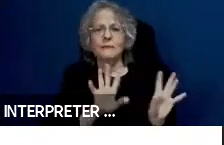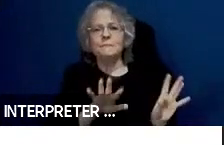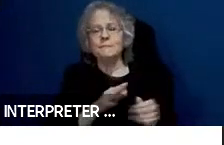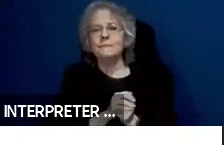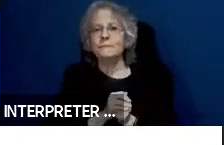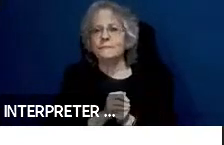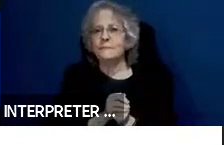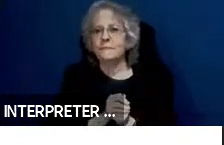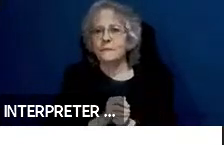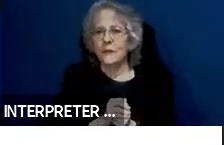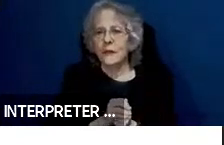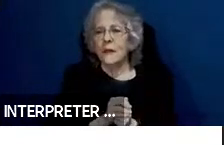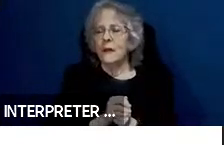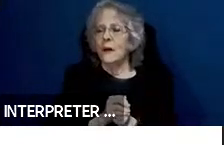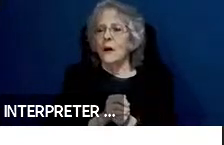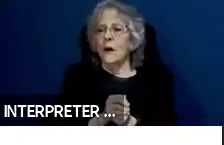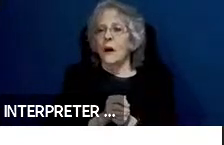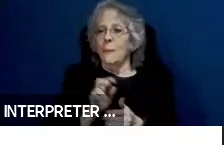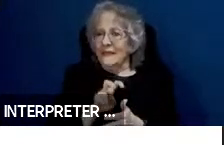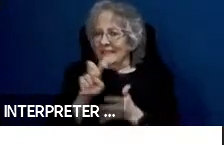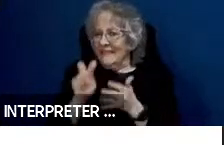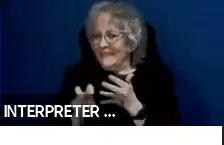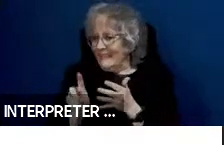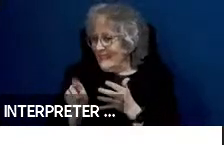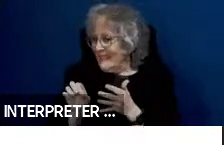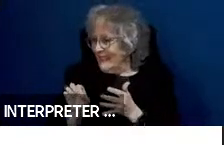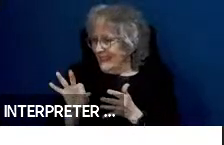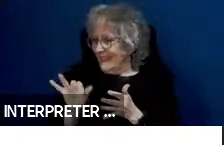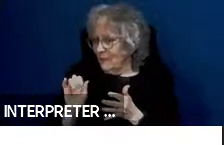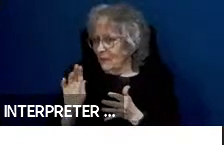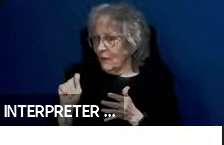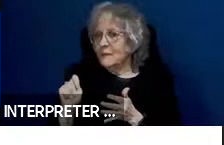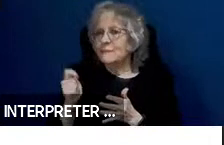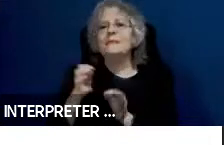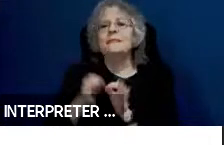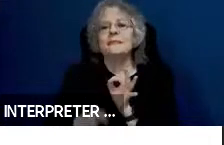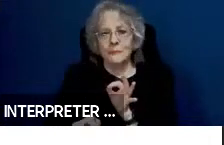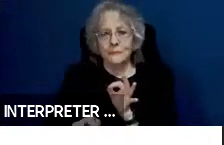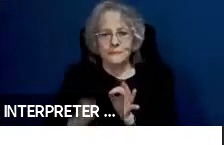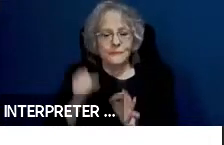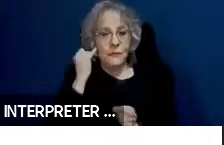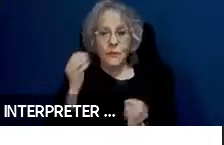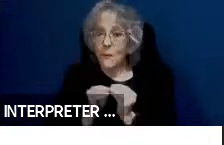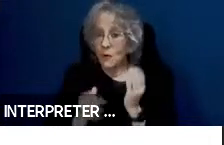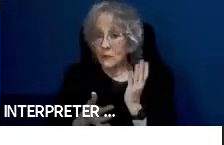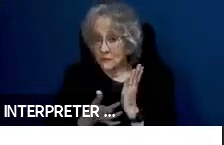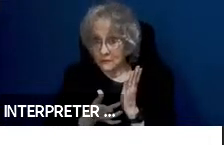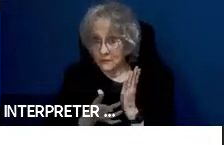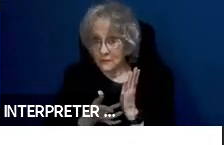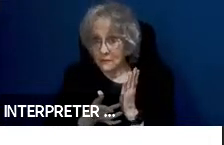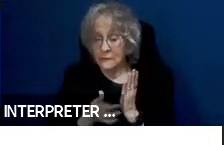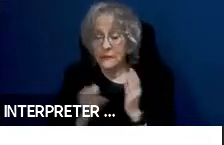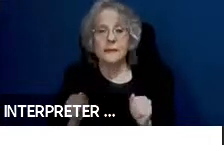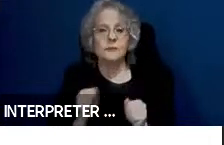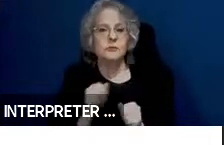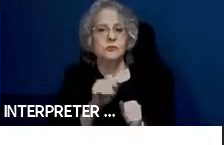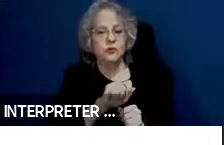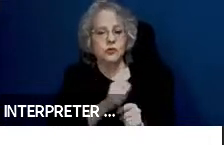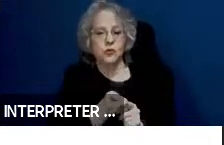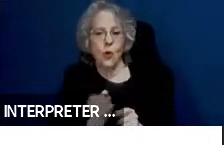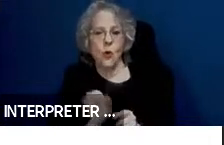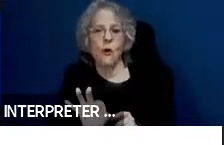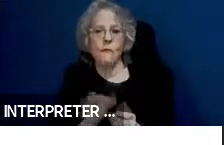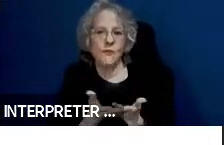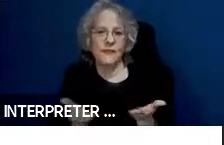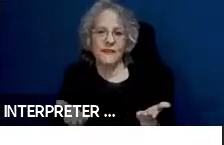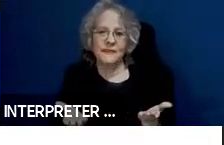the simple and for people that are more technical, they can turn off things that would be annoying